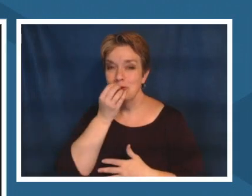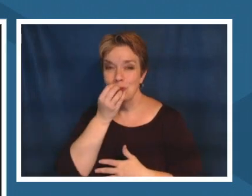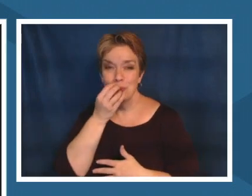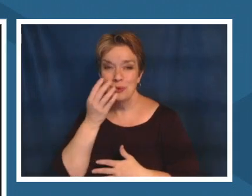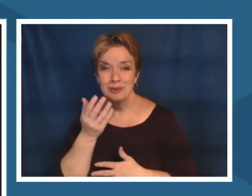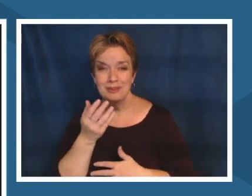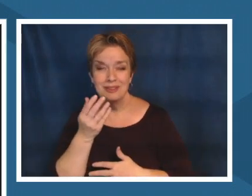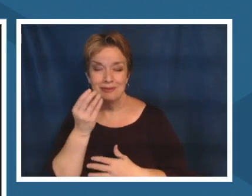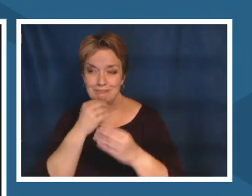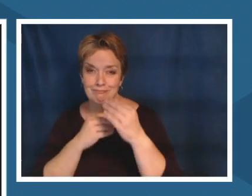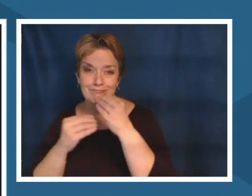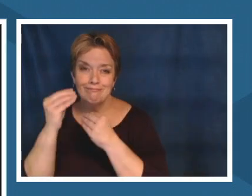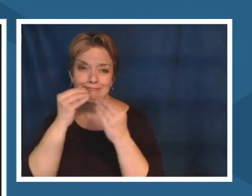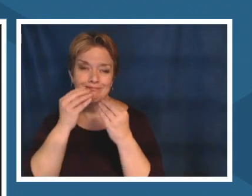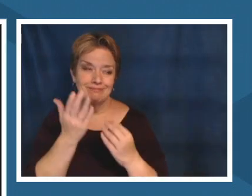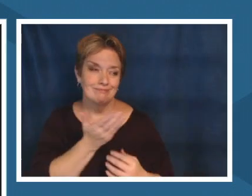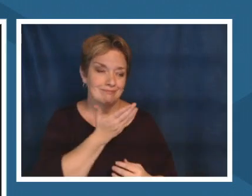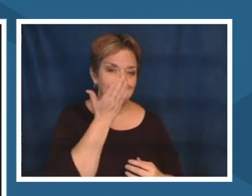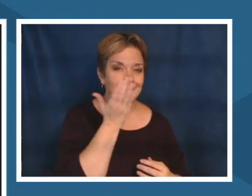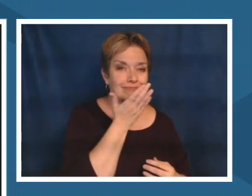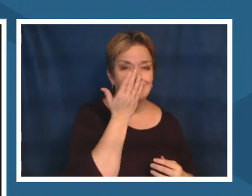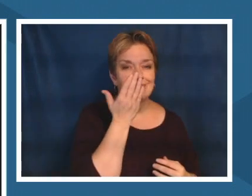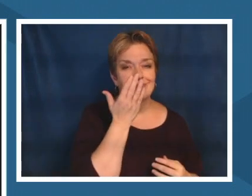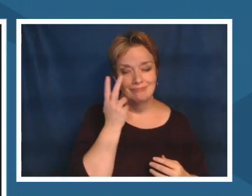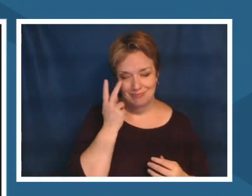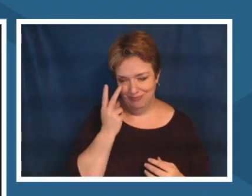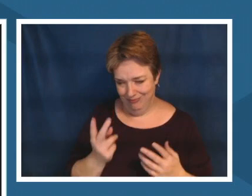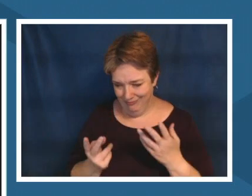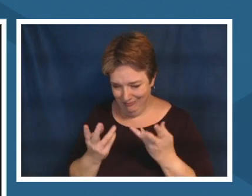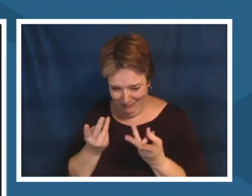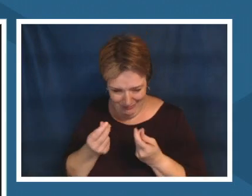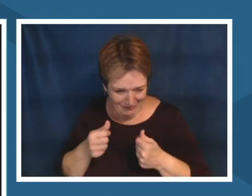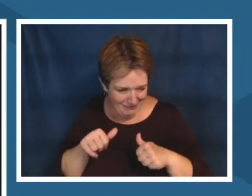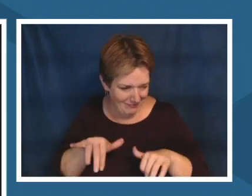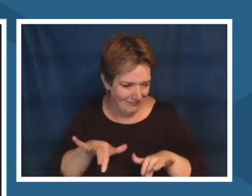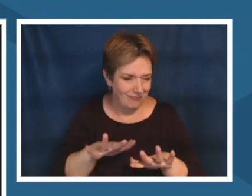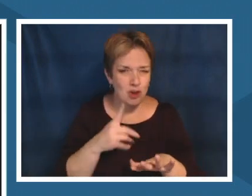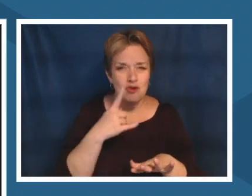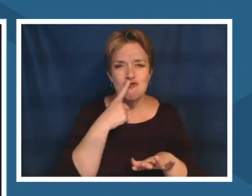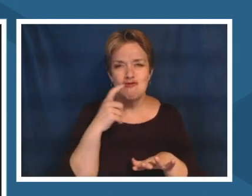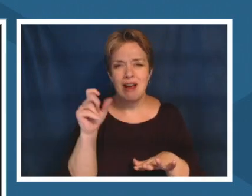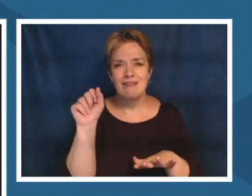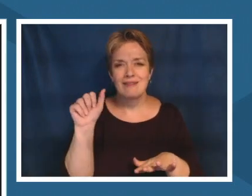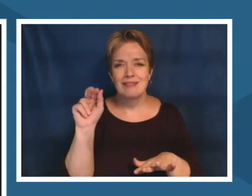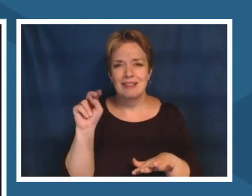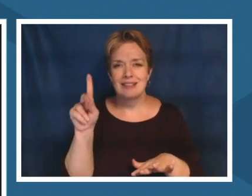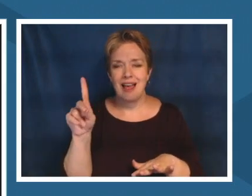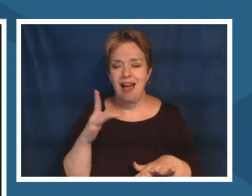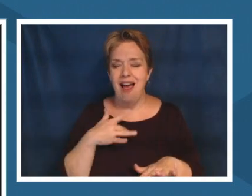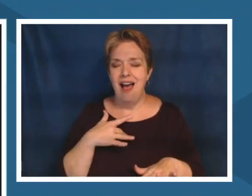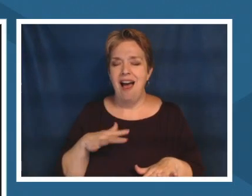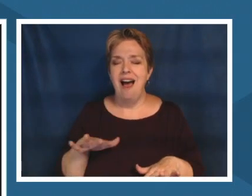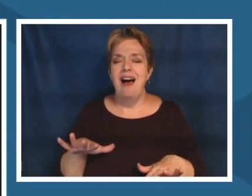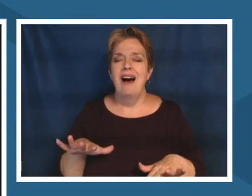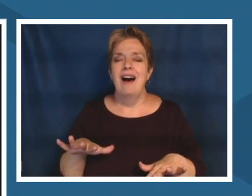the red sand that i walk on all of those things is where i find peace i ground myself